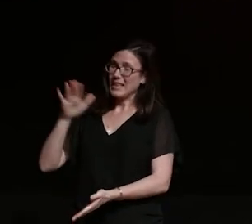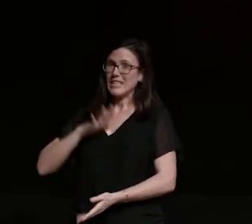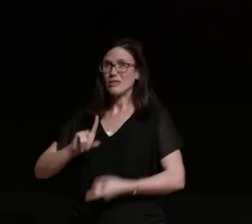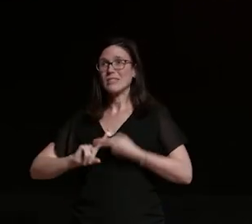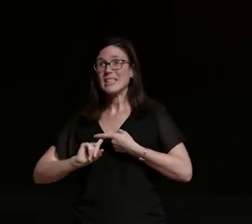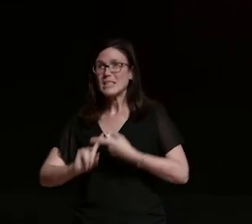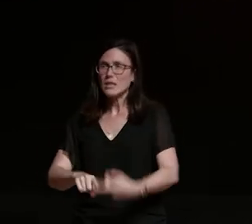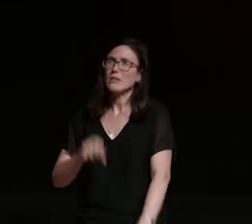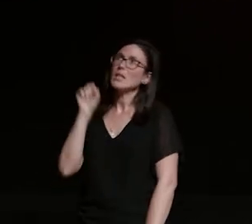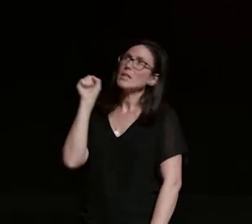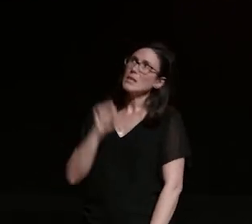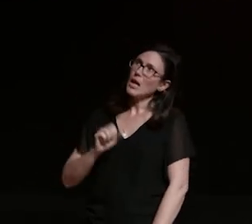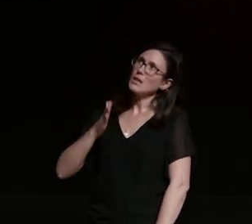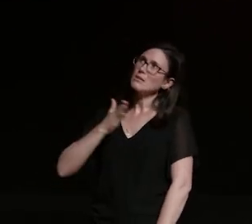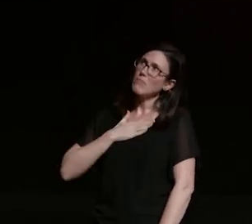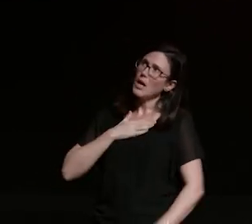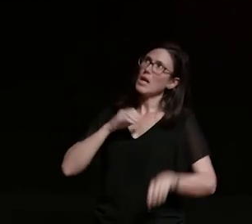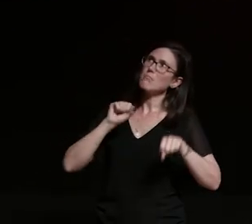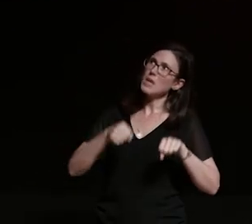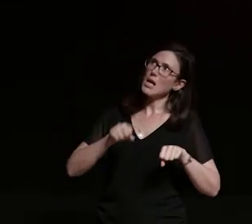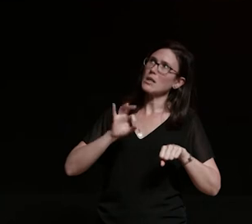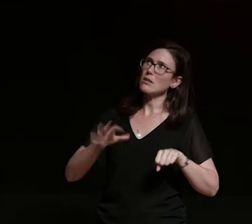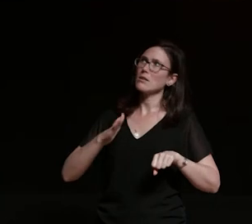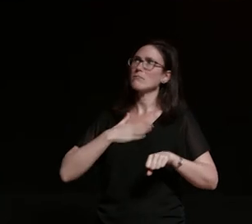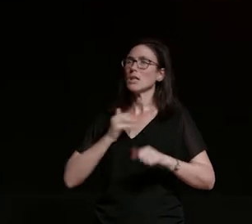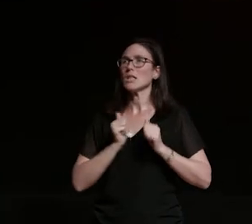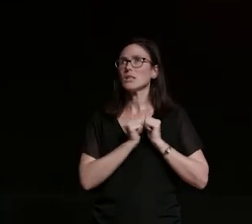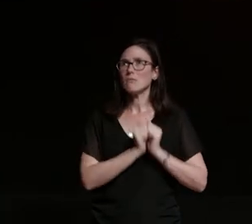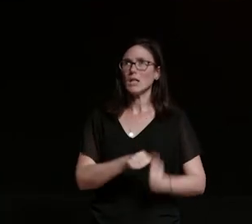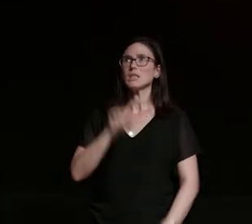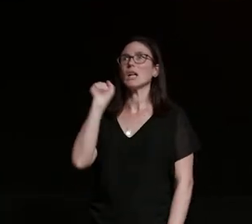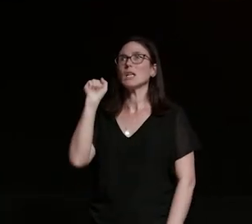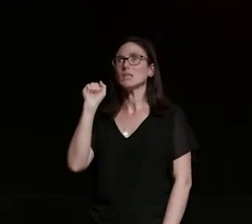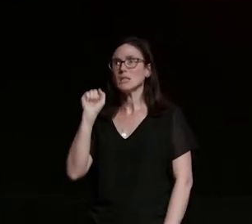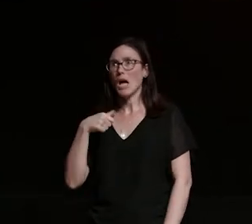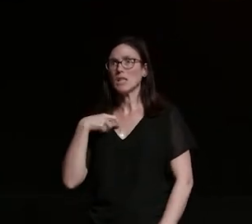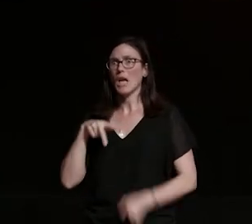bike and not my significant others and yes would you believe it i wrote it here all by myself